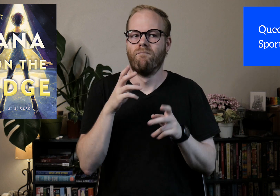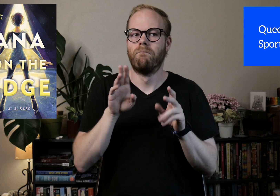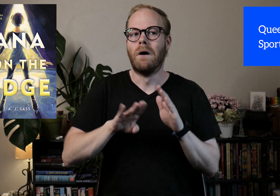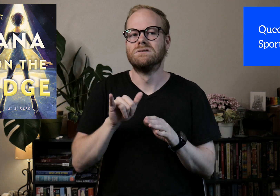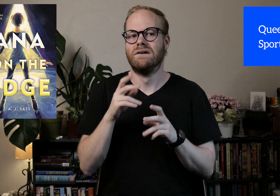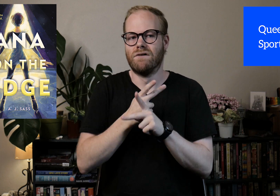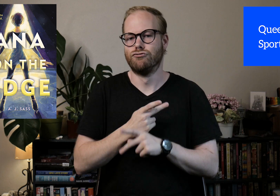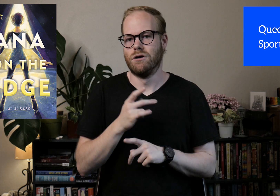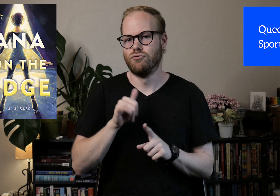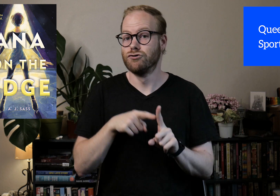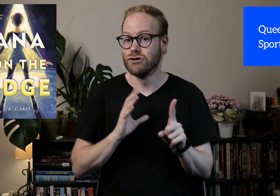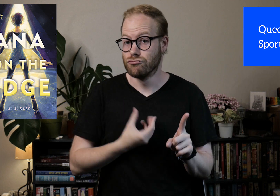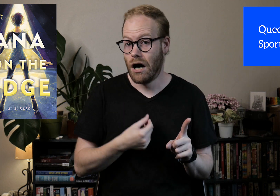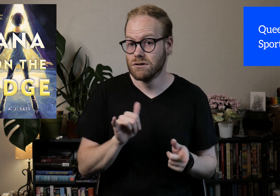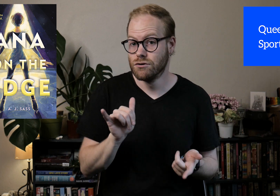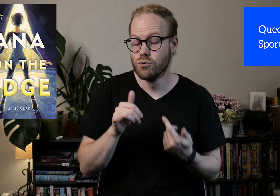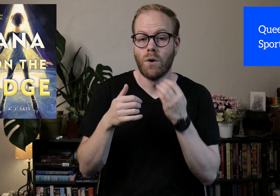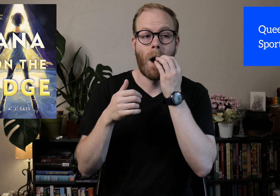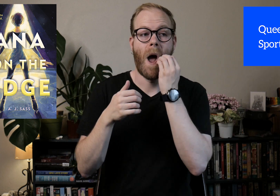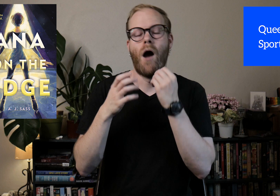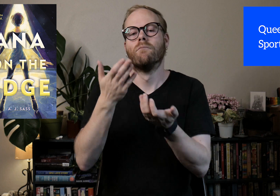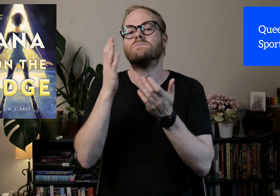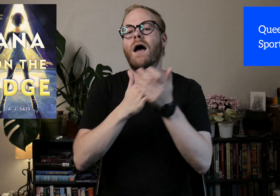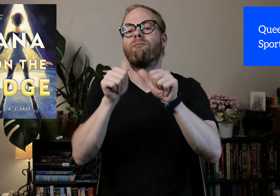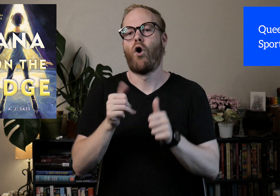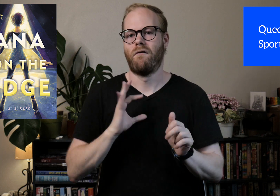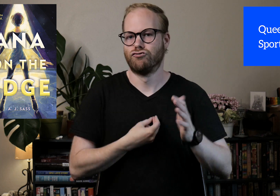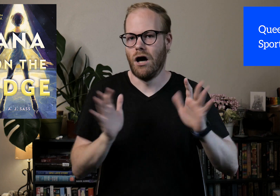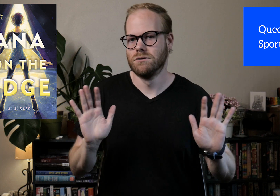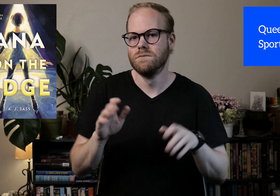Basically figuring out that she's trans too, some form of being trans.